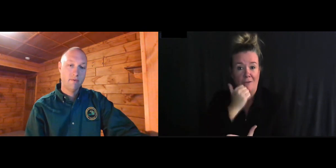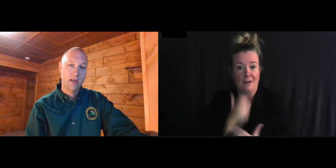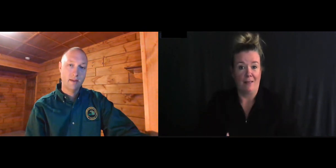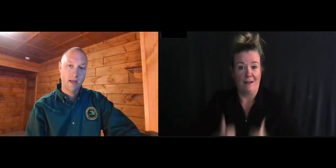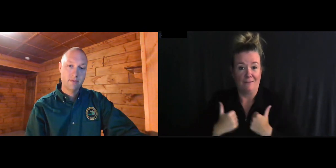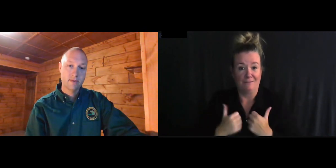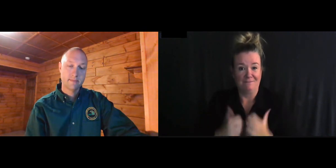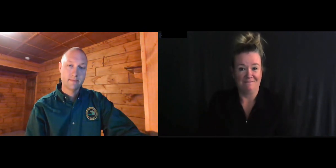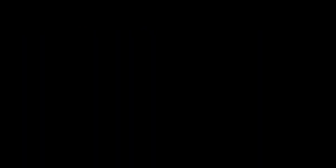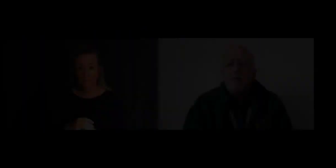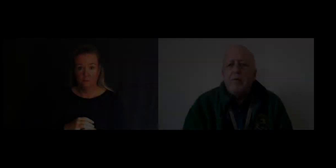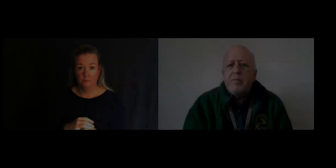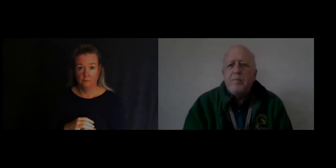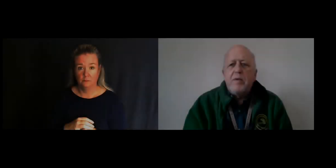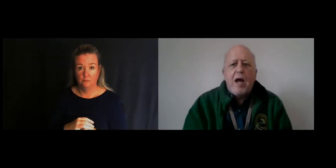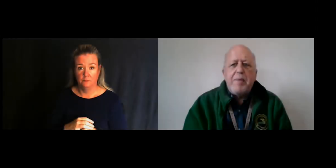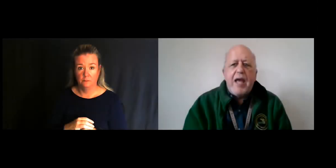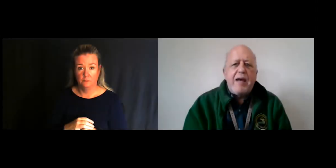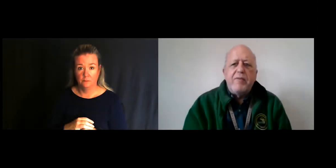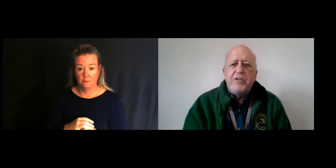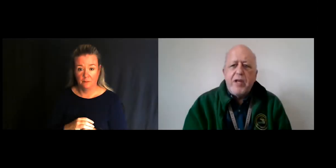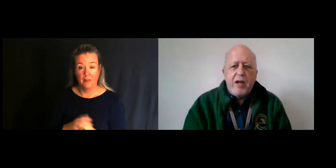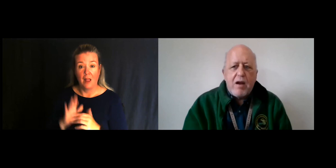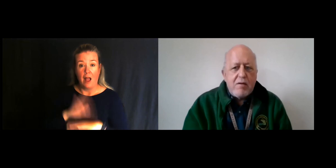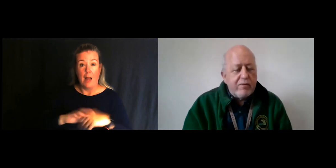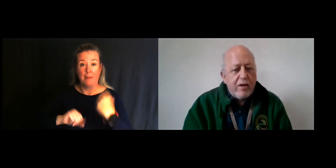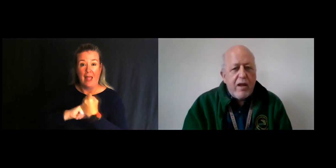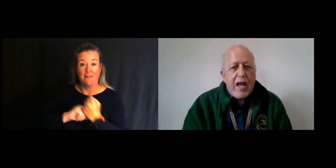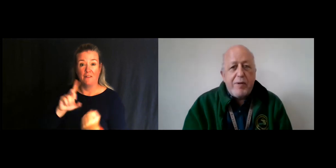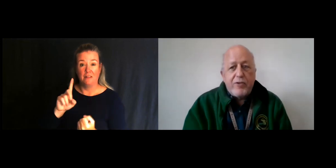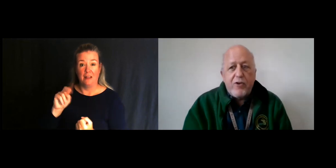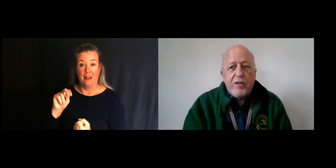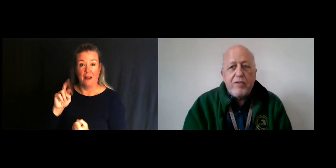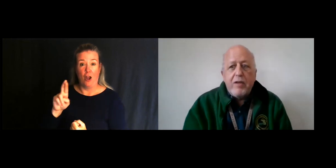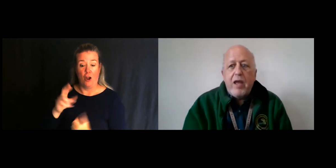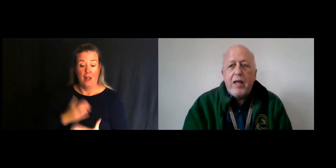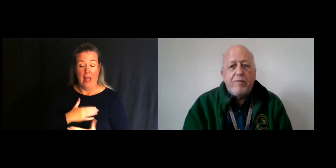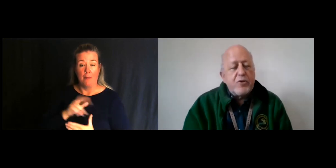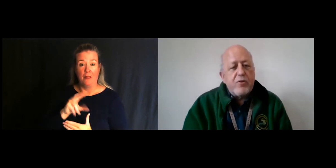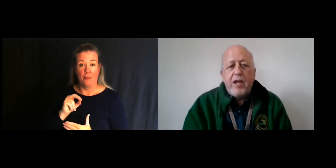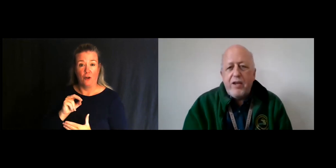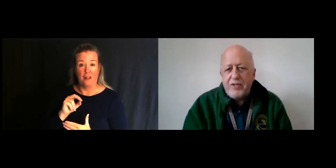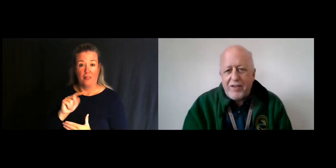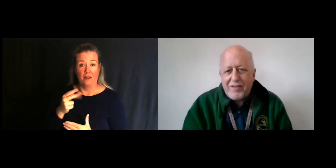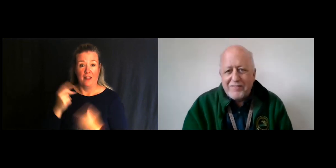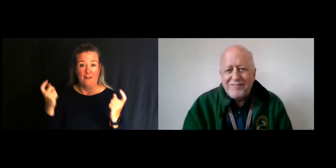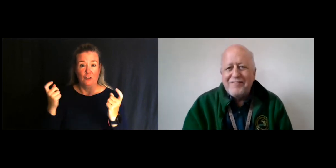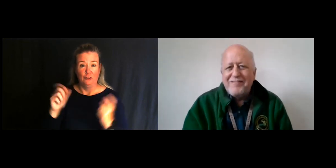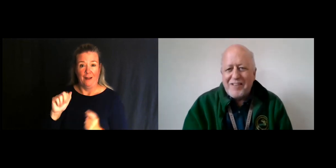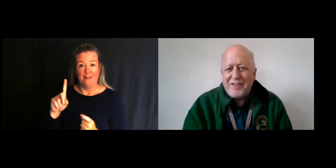every day lives. On behalf of the DNR, Happy 30th Anniversary ADA!!